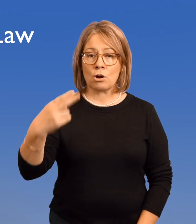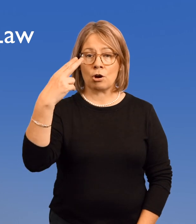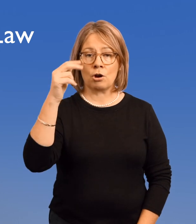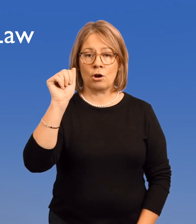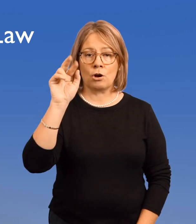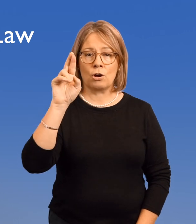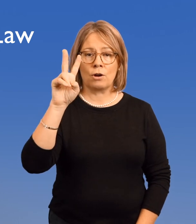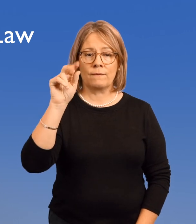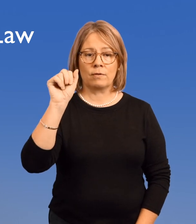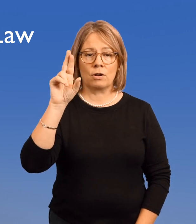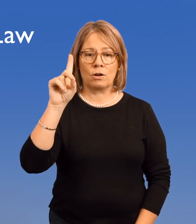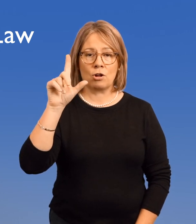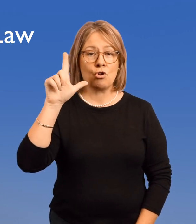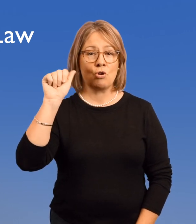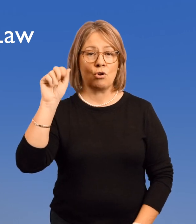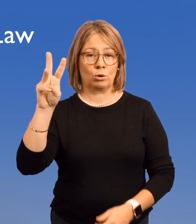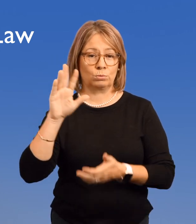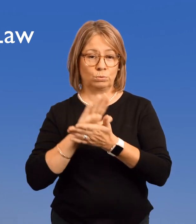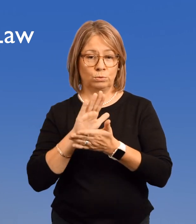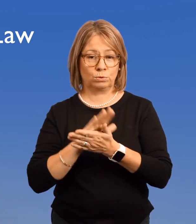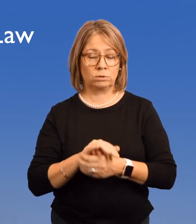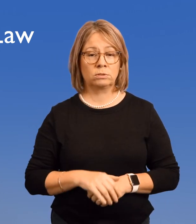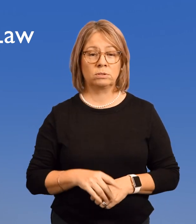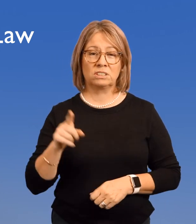Harvard Law School.